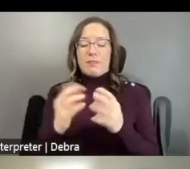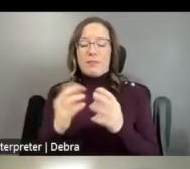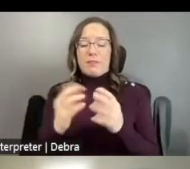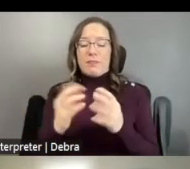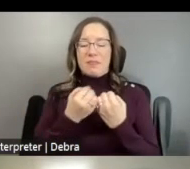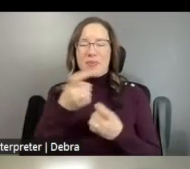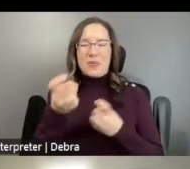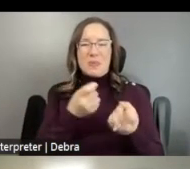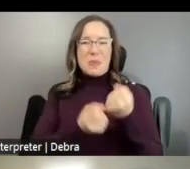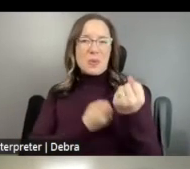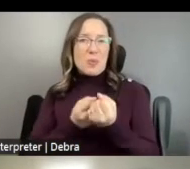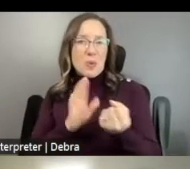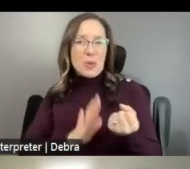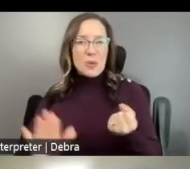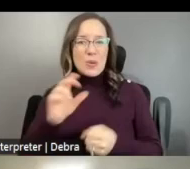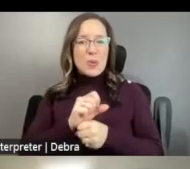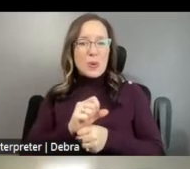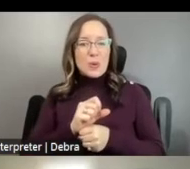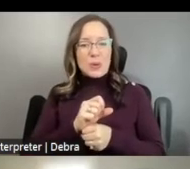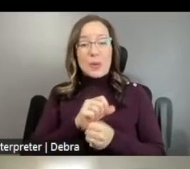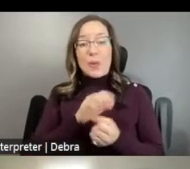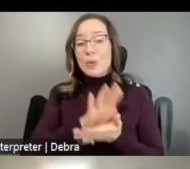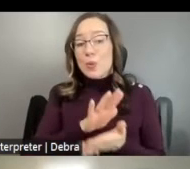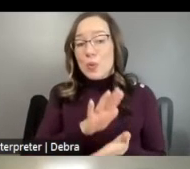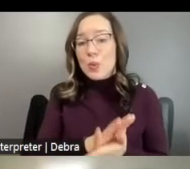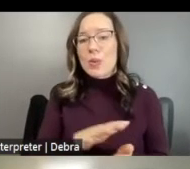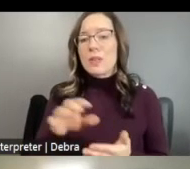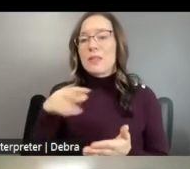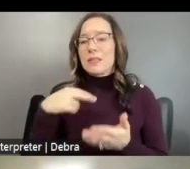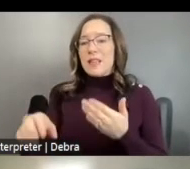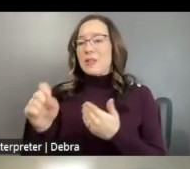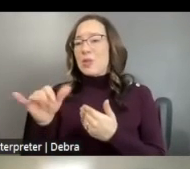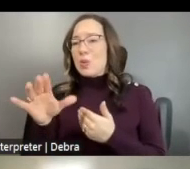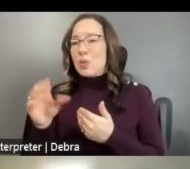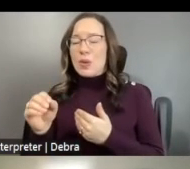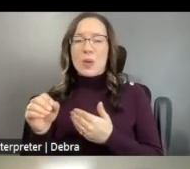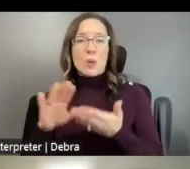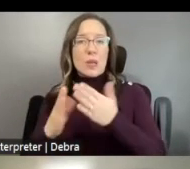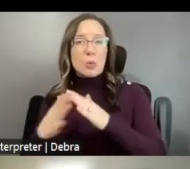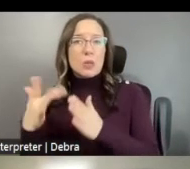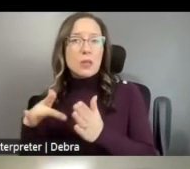THEIR WORK, THE SCHOOLS, DANCE STUDIOS, AND NEIGHBORHOOD CENTERS WHERE STUDENTS AND COMMUNITY